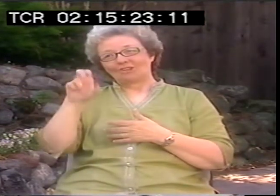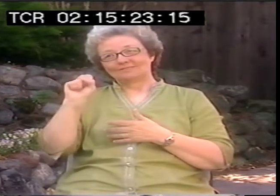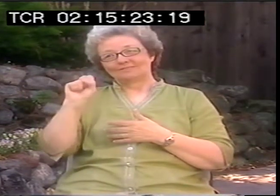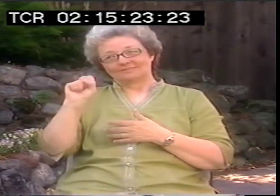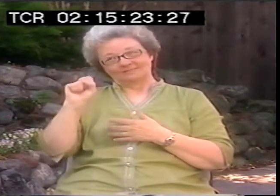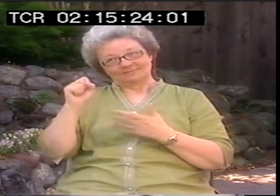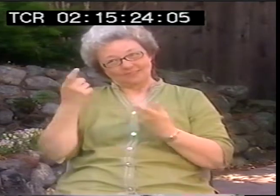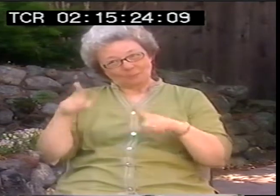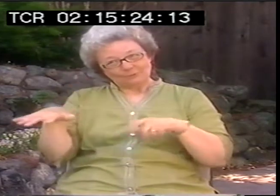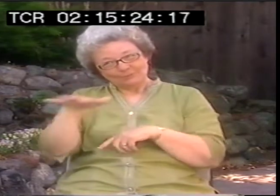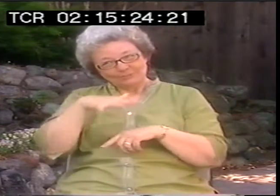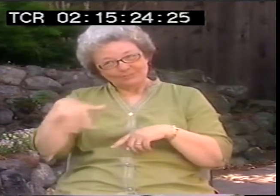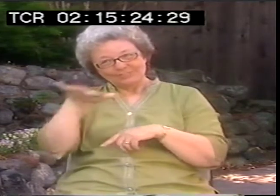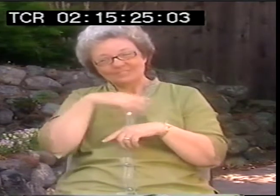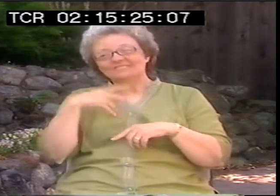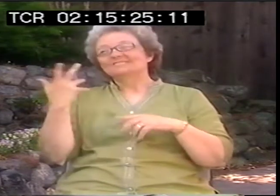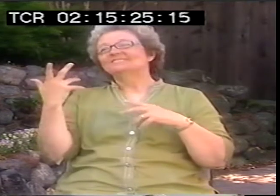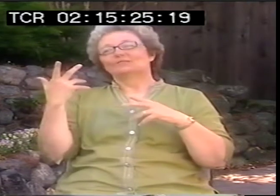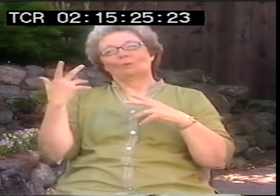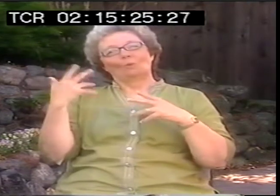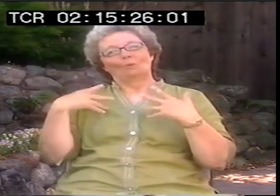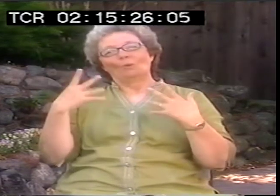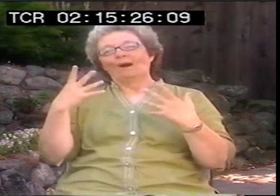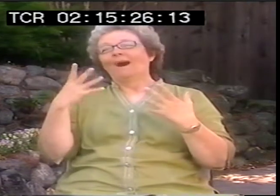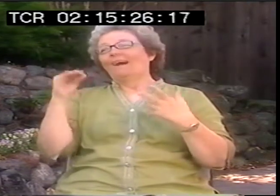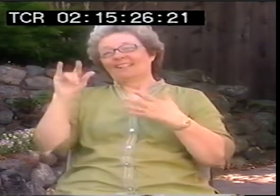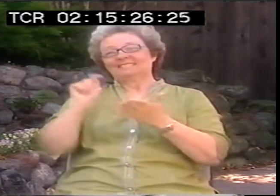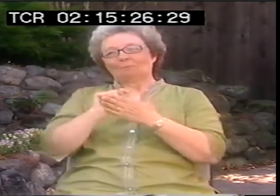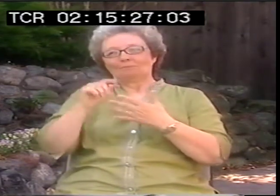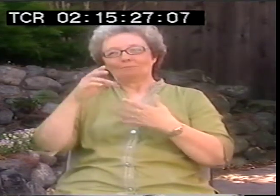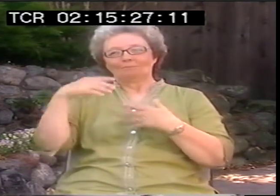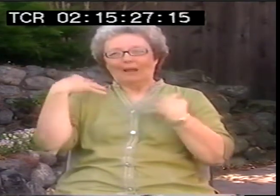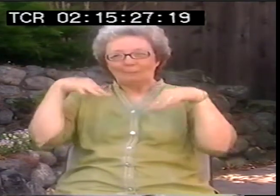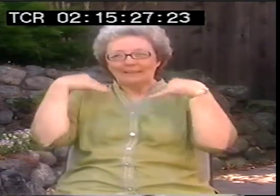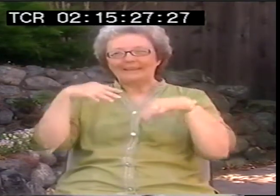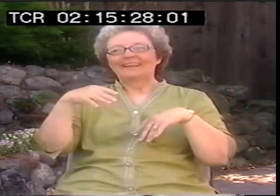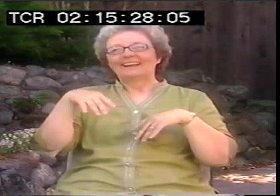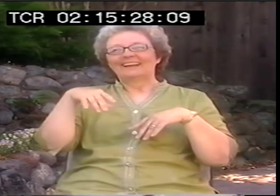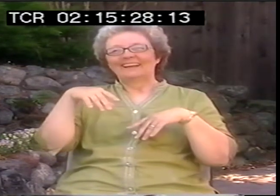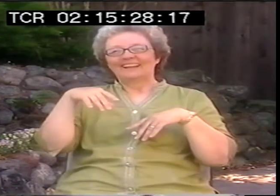and the Black Panthers were around. And, wow, I mean at that particular time was also